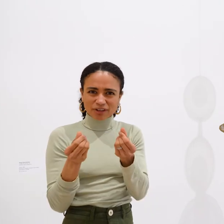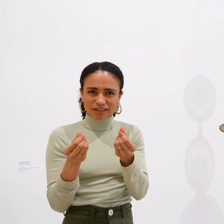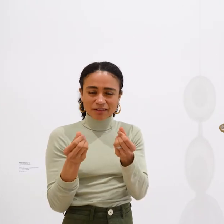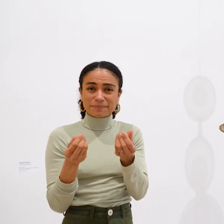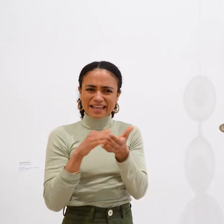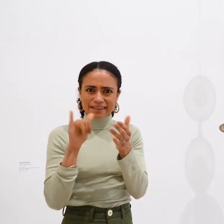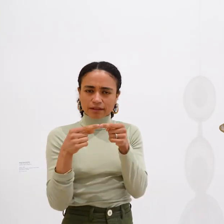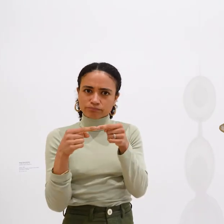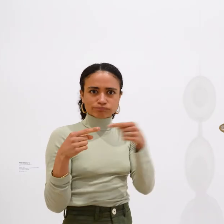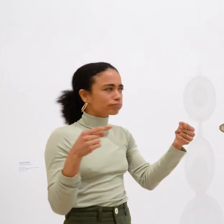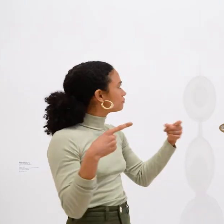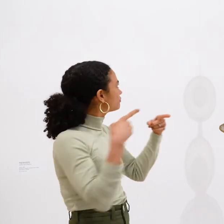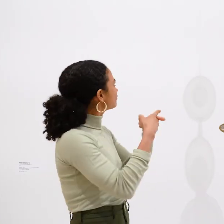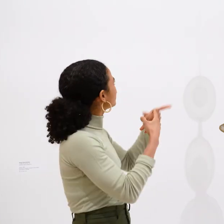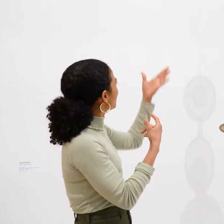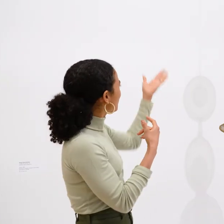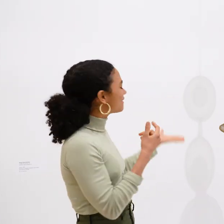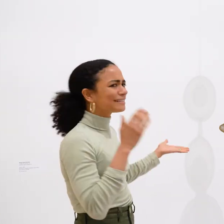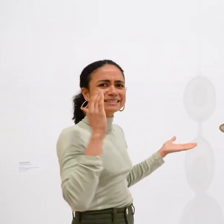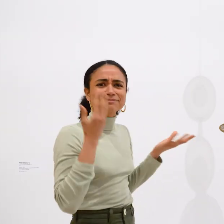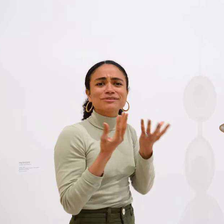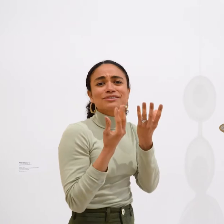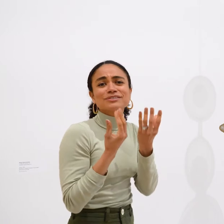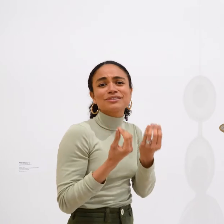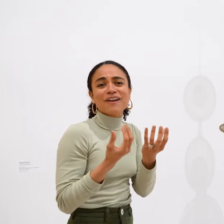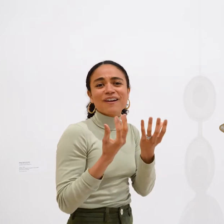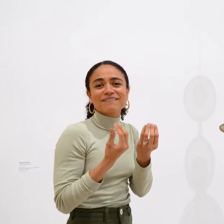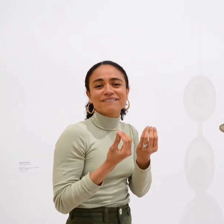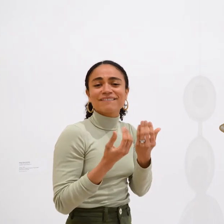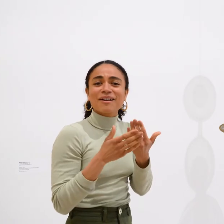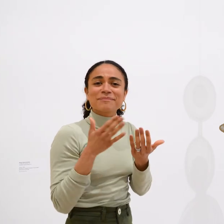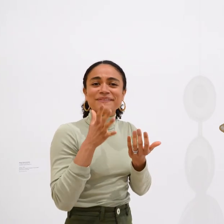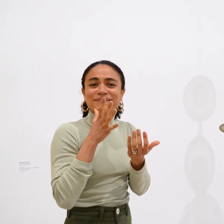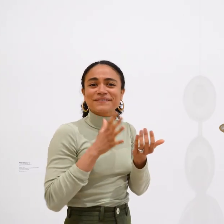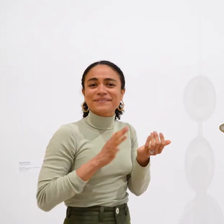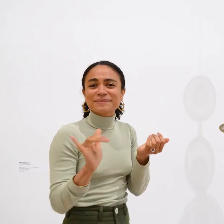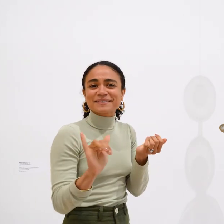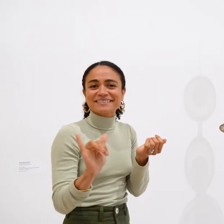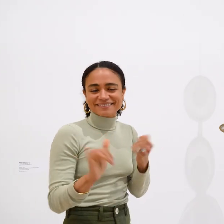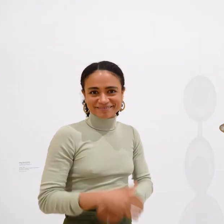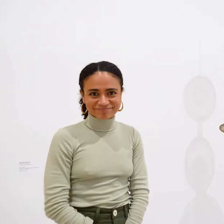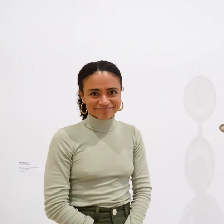There is a clear contrast with the soft, almost feminine appearance.